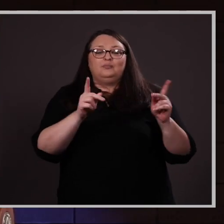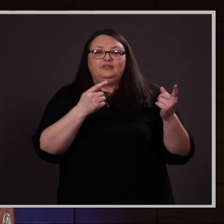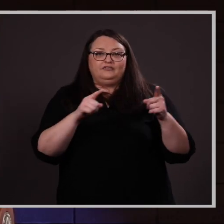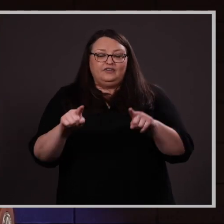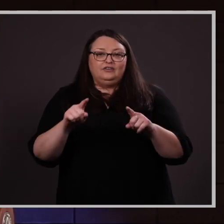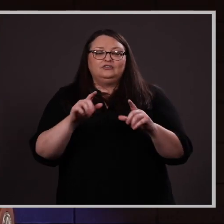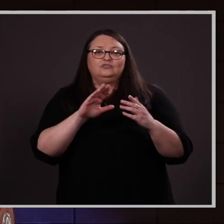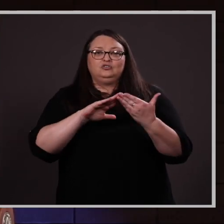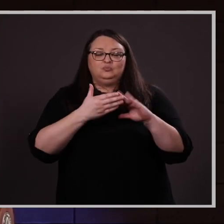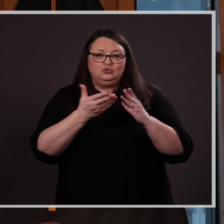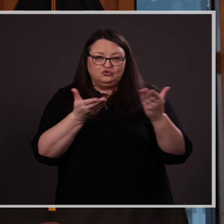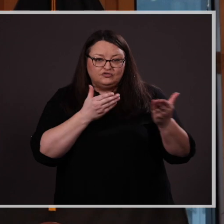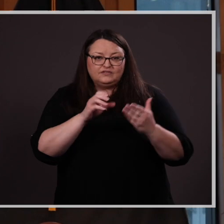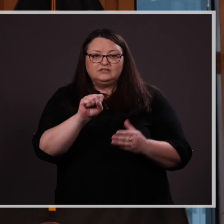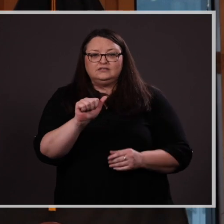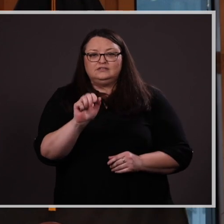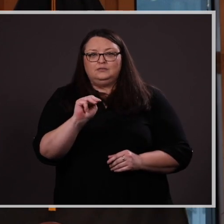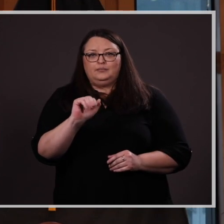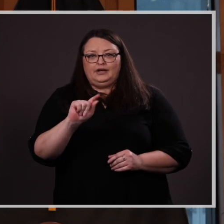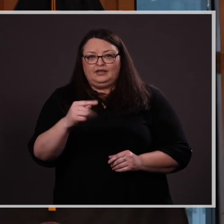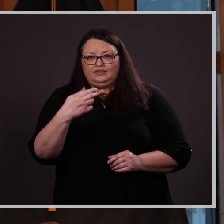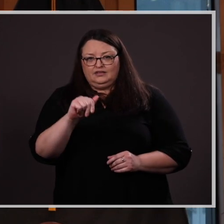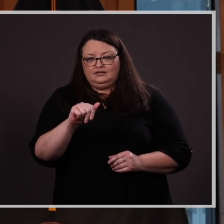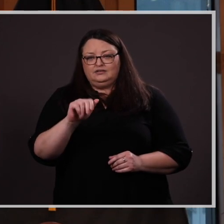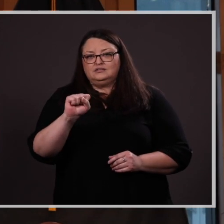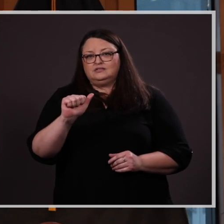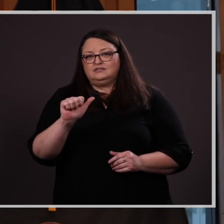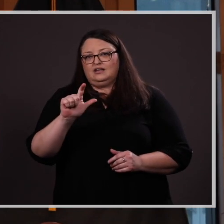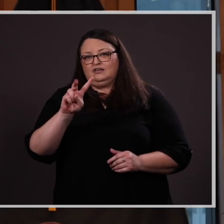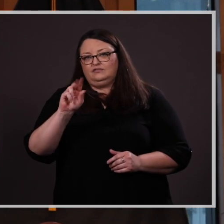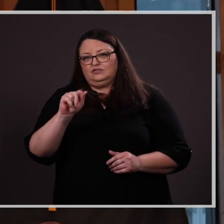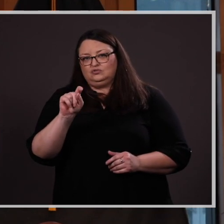Community Service. SAMANTHA SALVATORI is the winner of the Deans